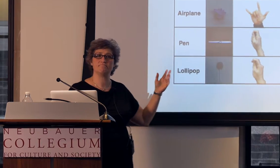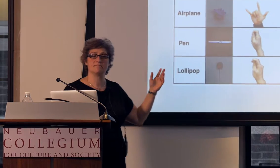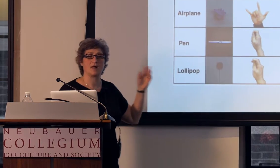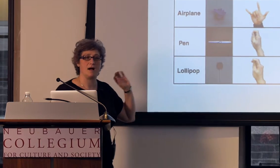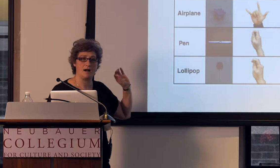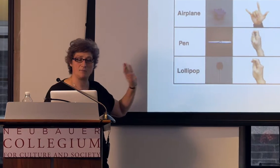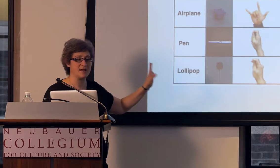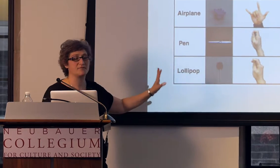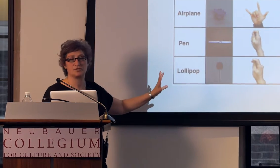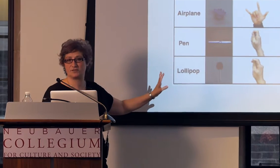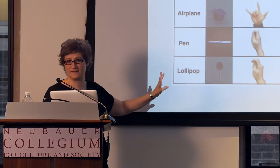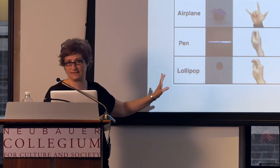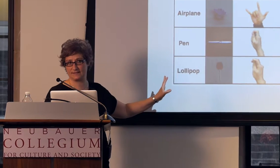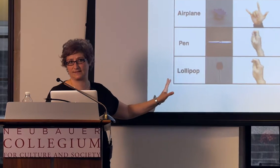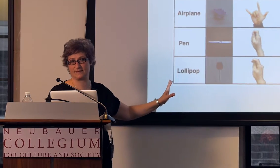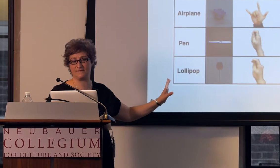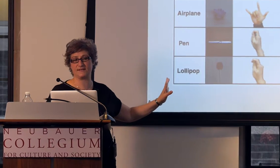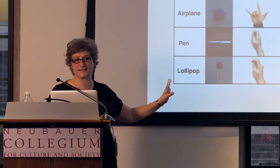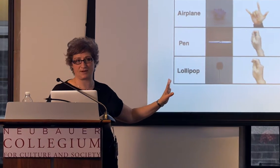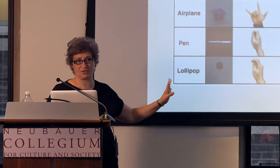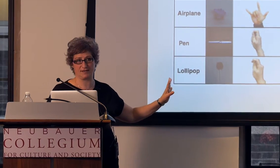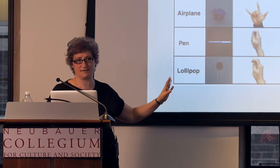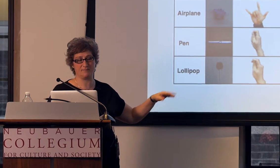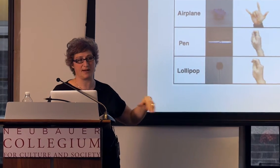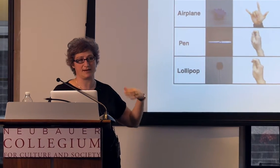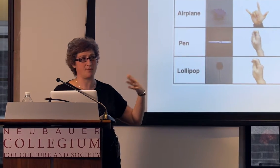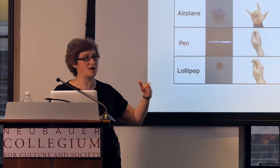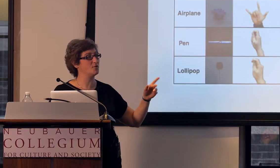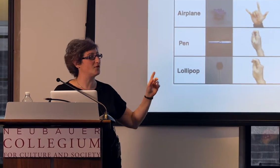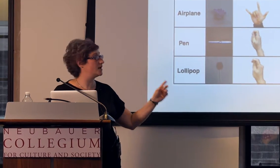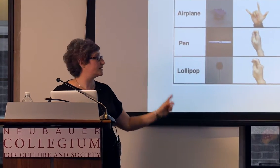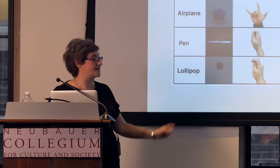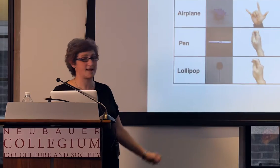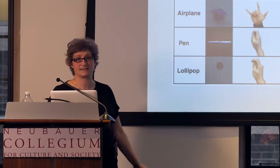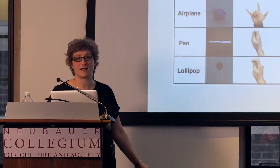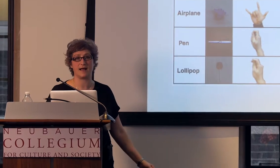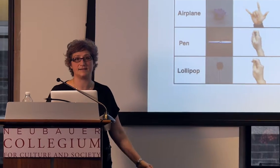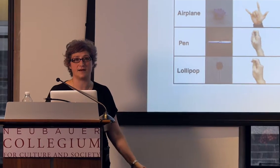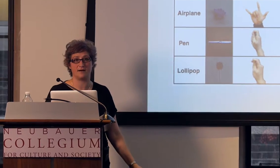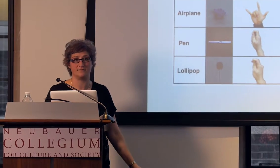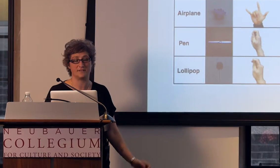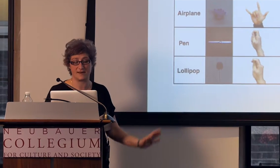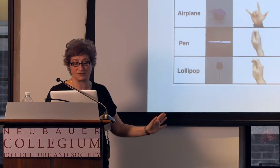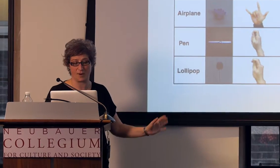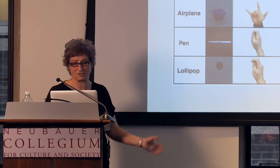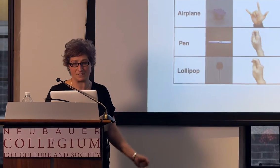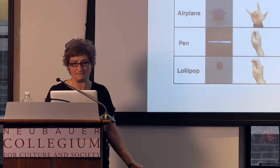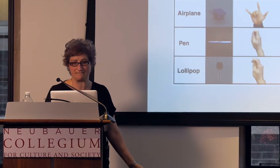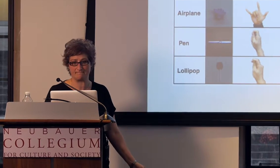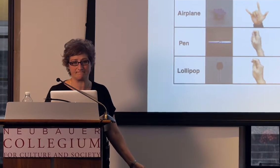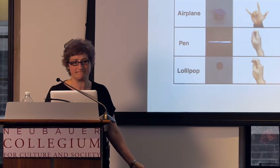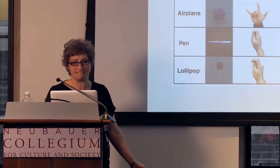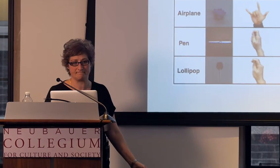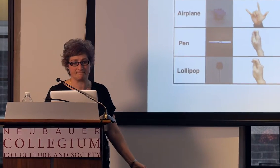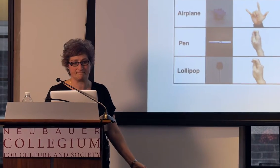we can return to this in the discussion but I want to move on to the next kind of question.